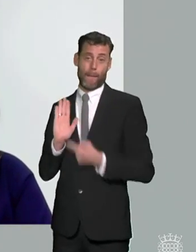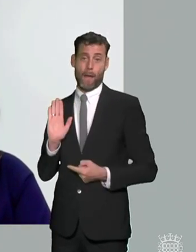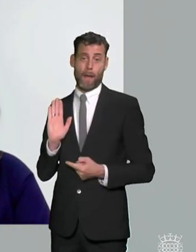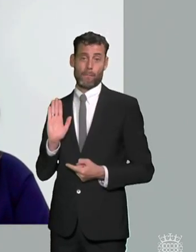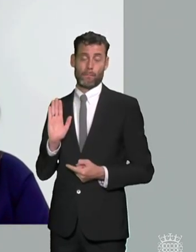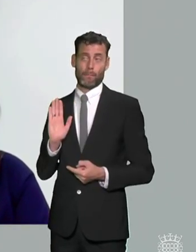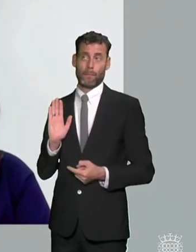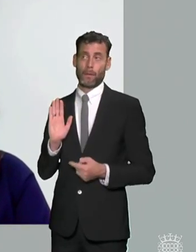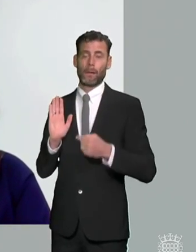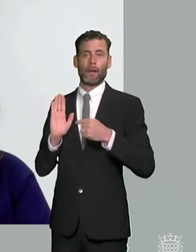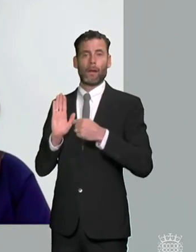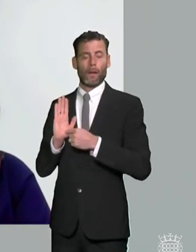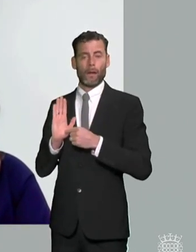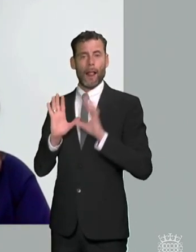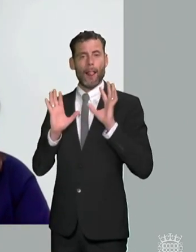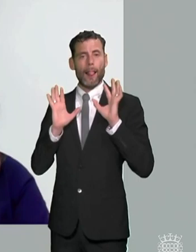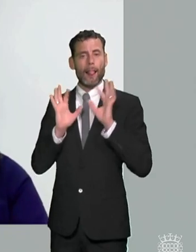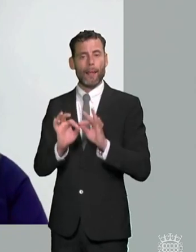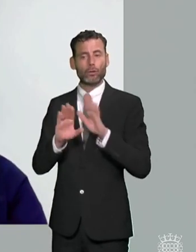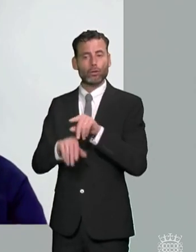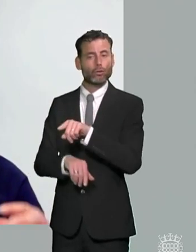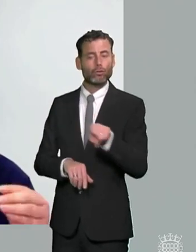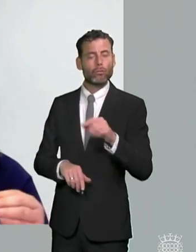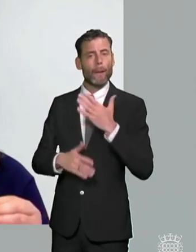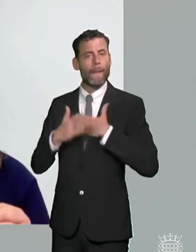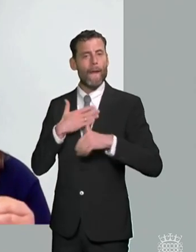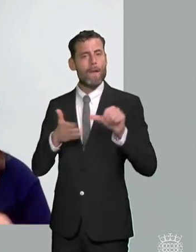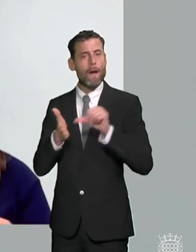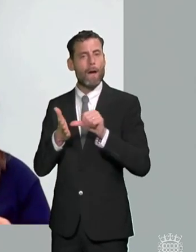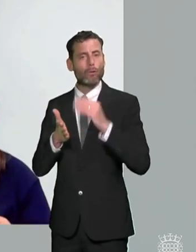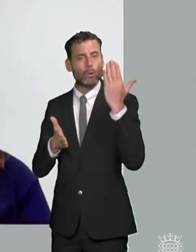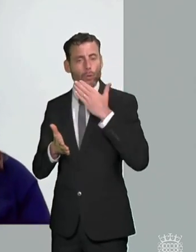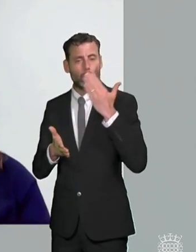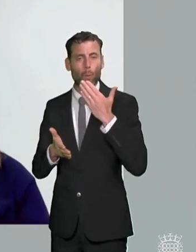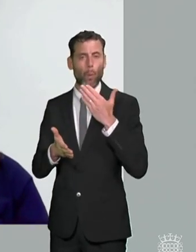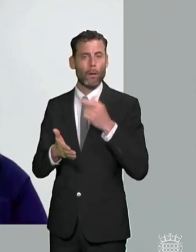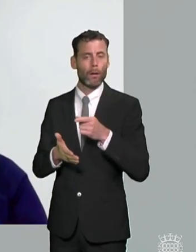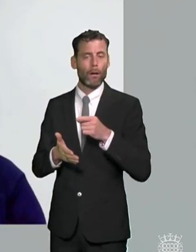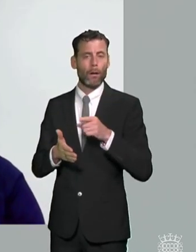behavior exclusion and attendance and actually they are intrinsically linked with send um